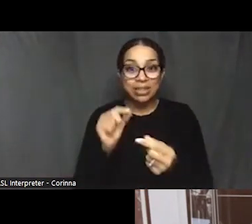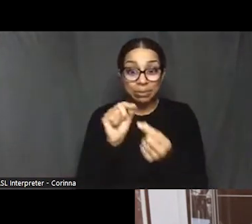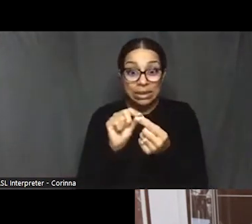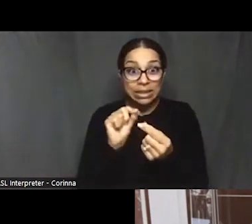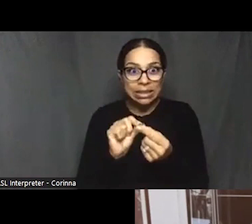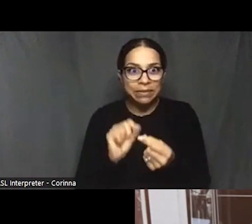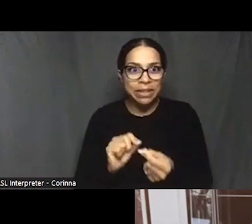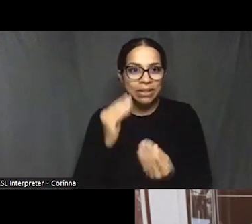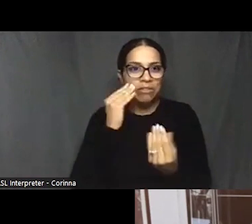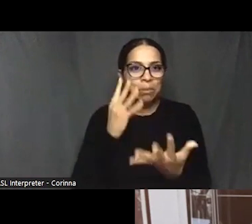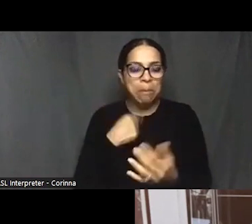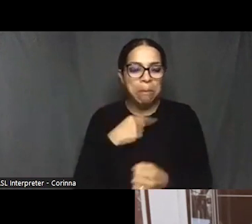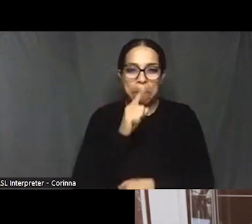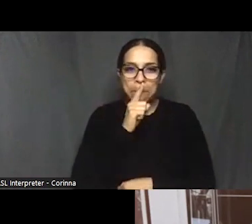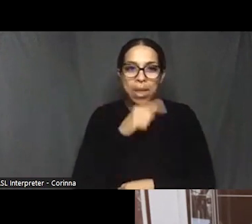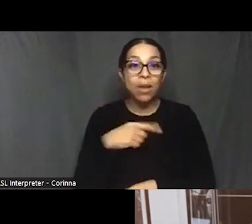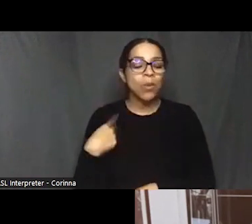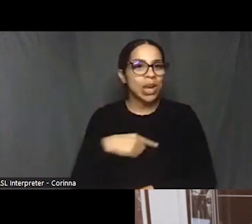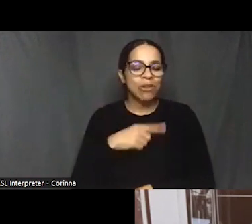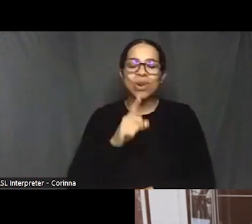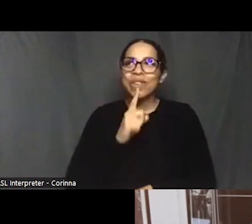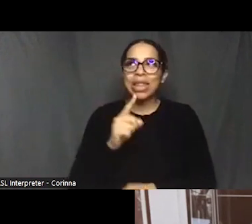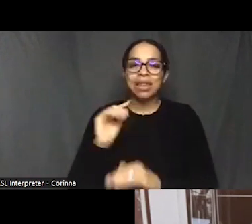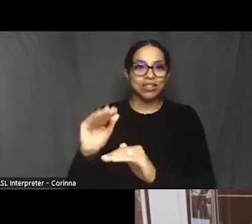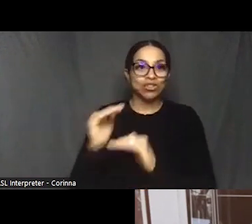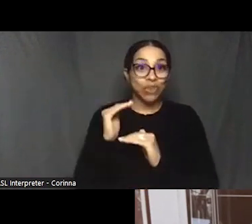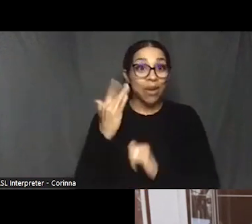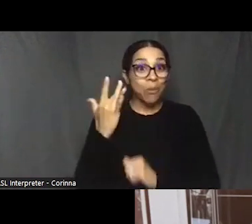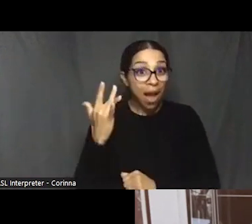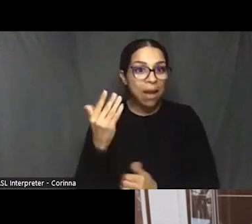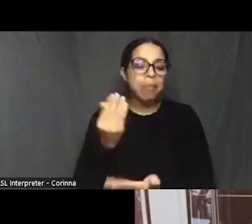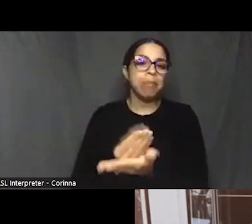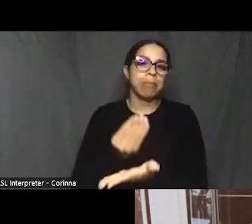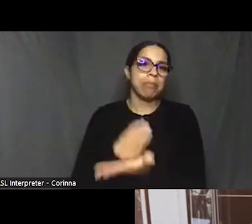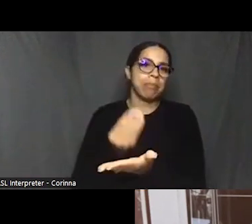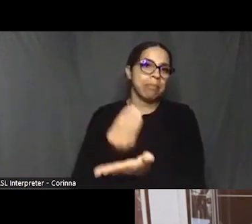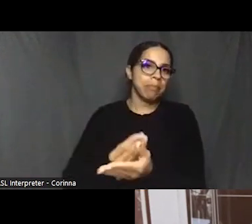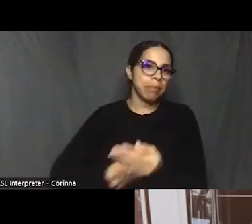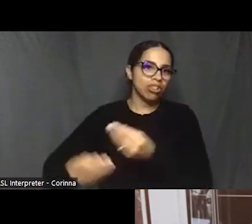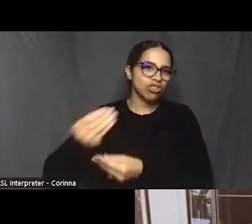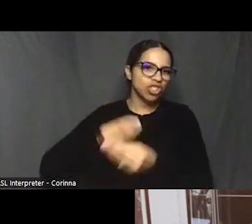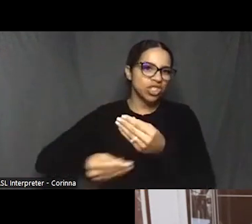We were really constrained by budget and length right?